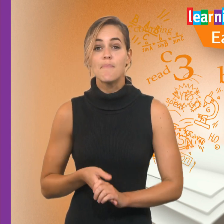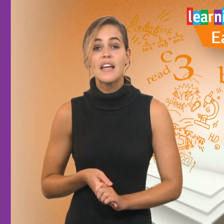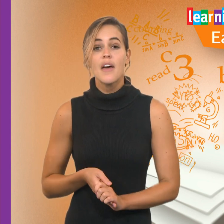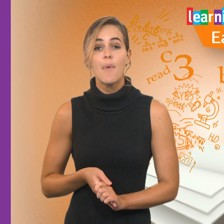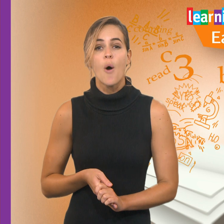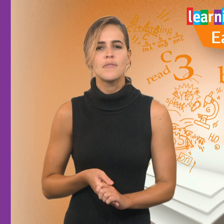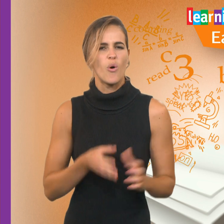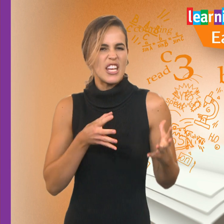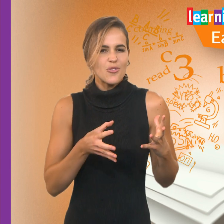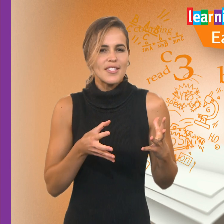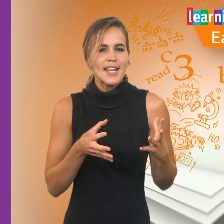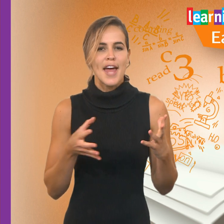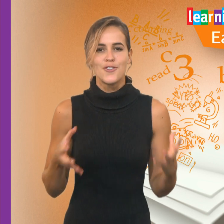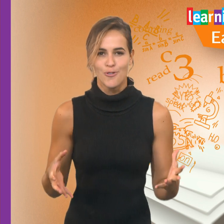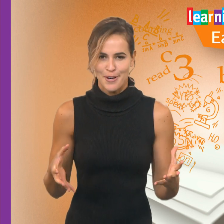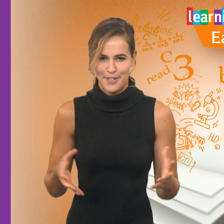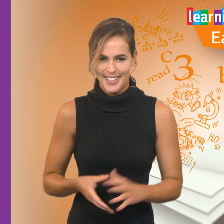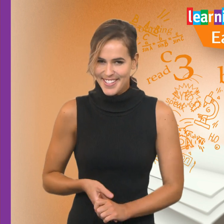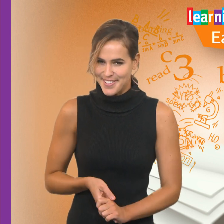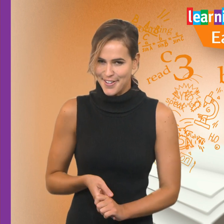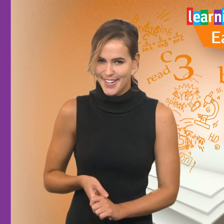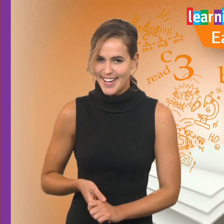to make their poems more interesting and enjoyable to listen to.